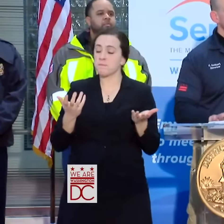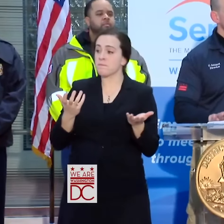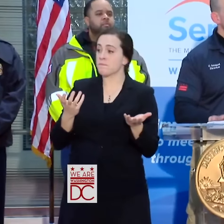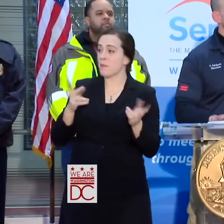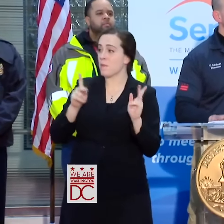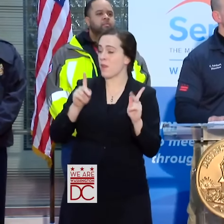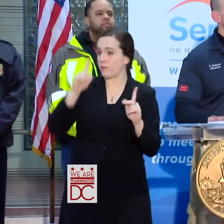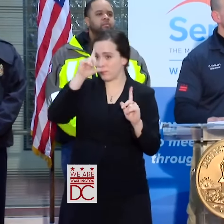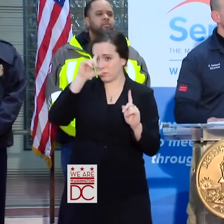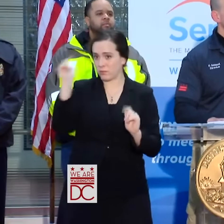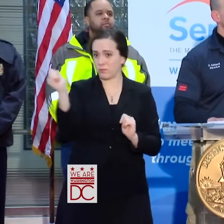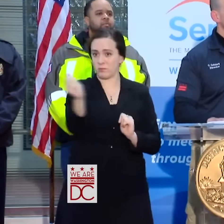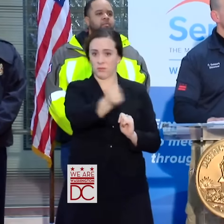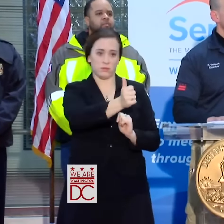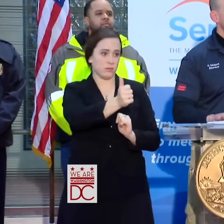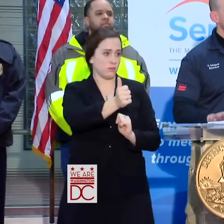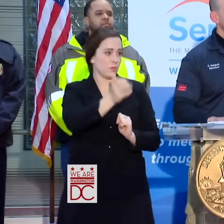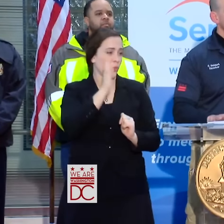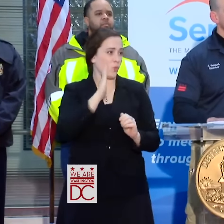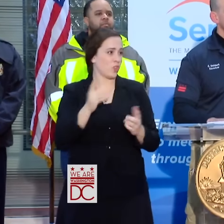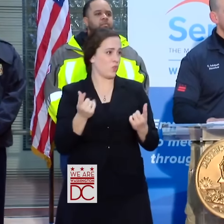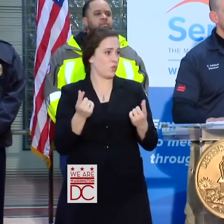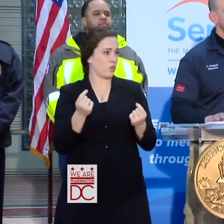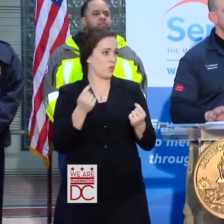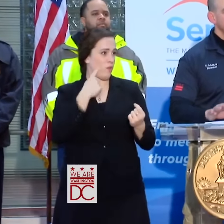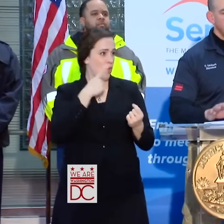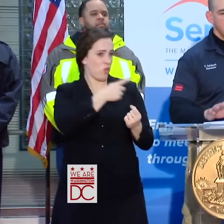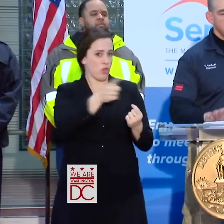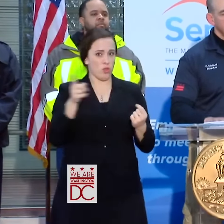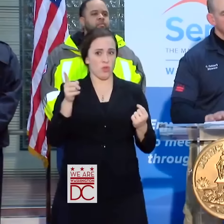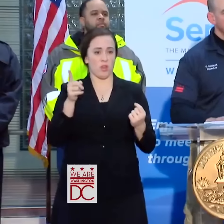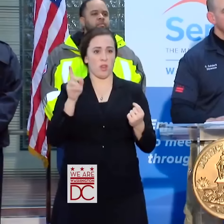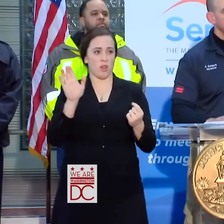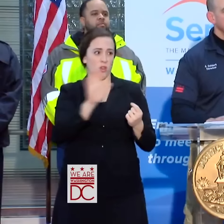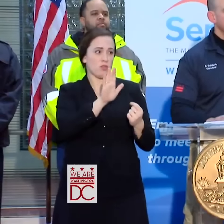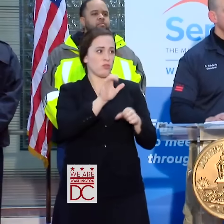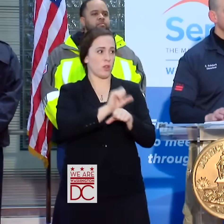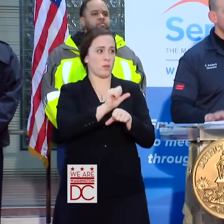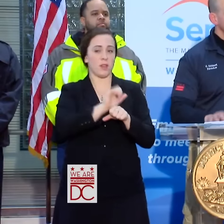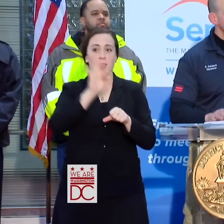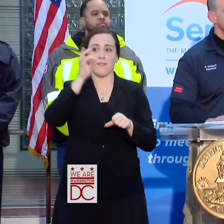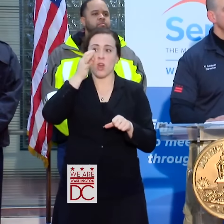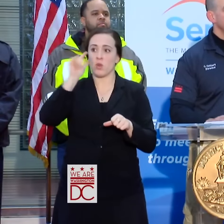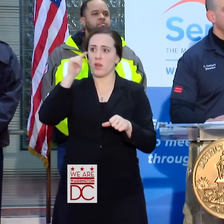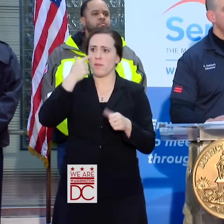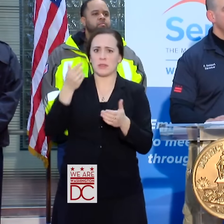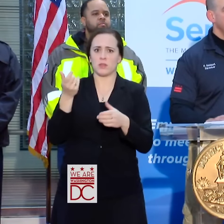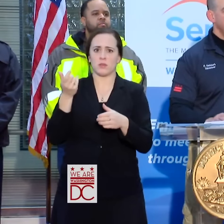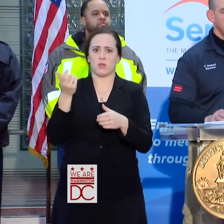DECISION OF WHAT THEY ARE GOING TO DO FOR THOSE JOBS. THE FEDERAL GOVERNMENT IS CLOSED.